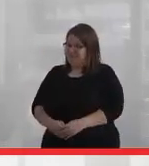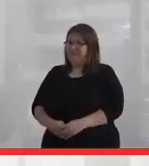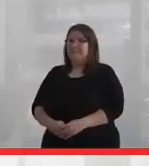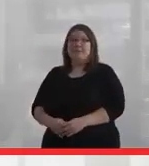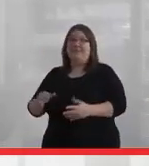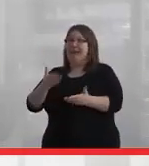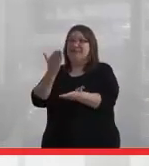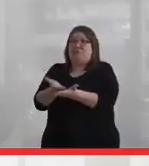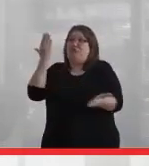is evidence of that.